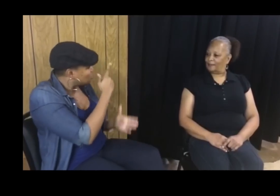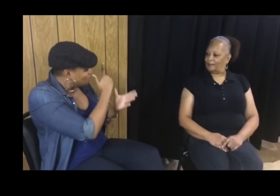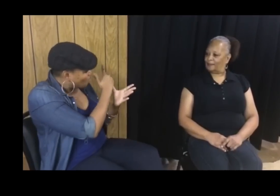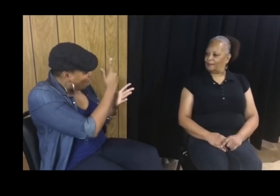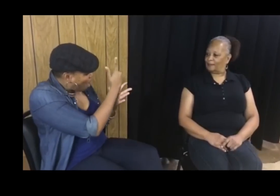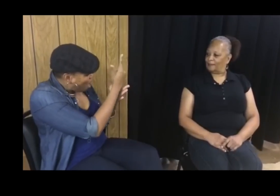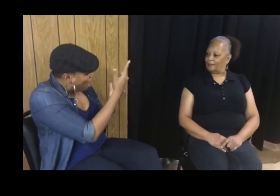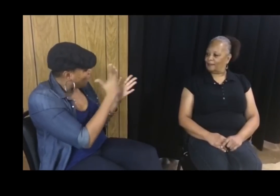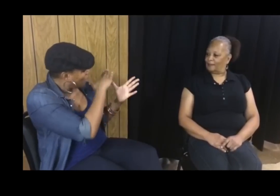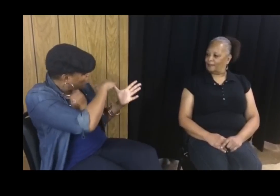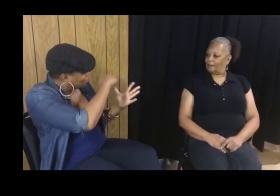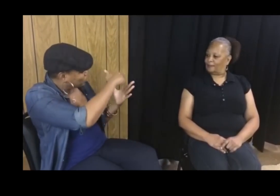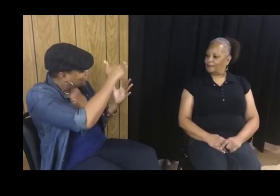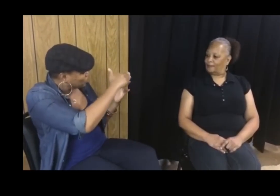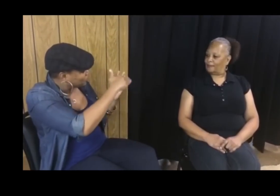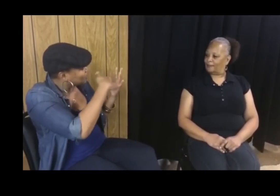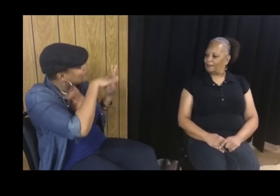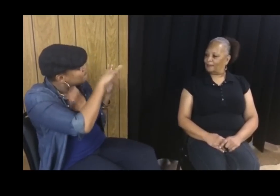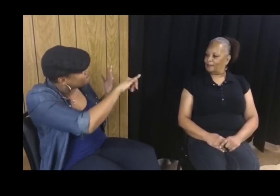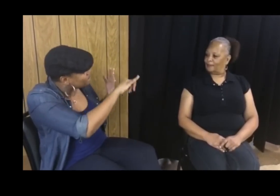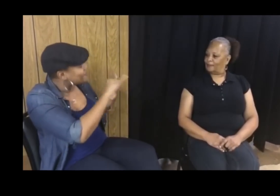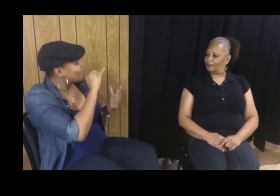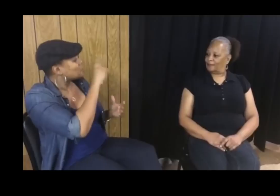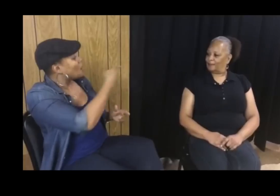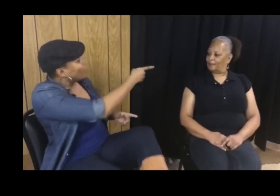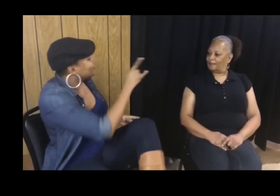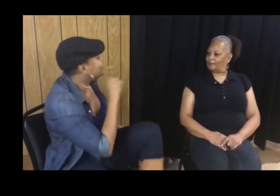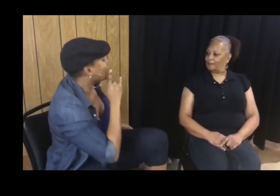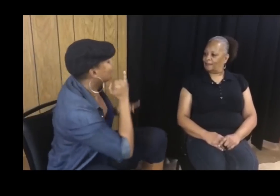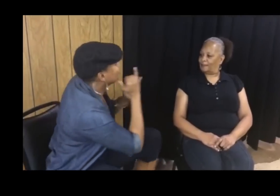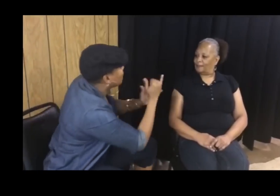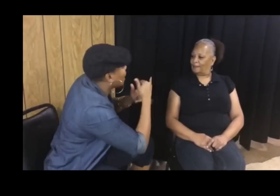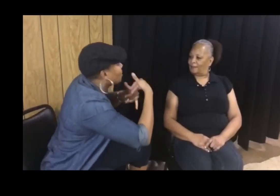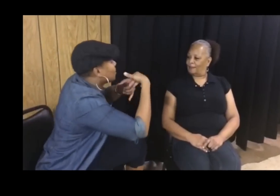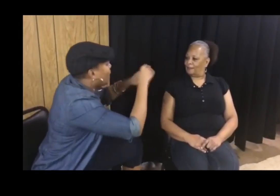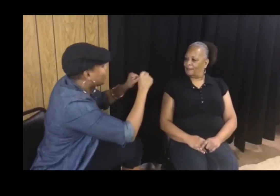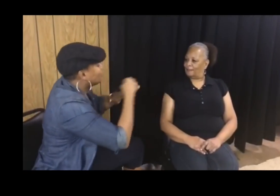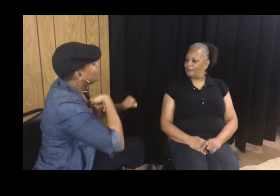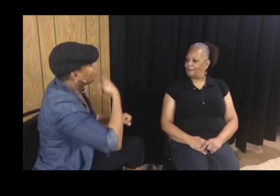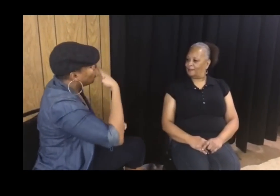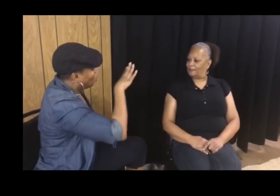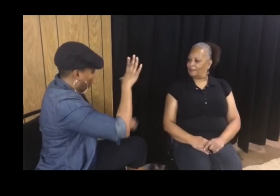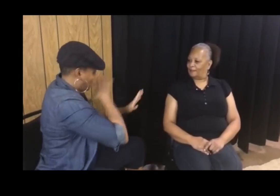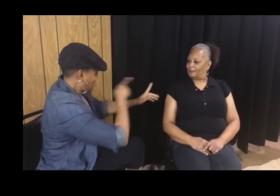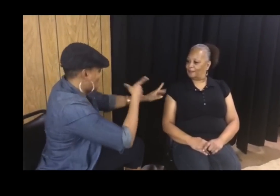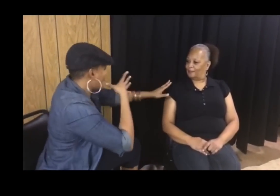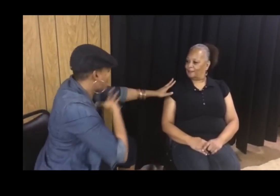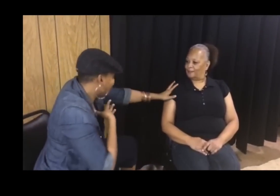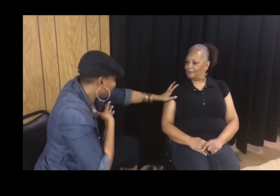ask and share about our experiences. Learn about each identity that a person has. Oh you and I are both Deaf, we’re the same!